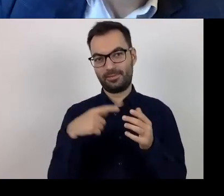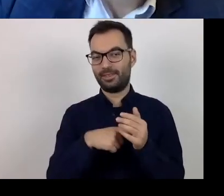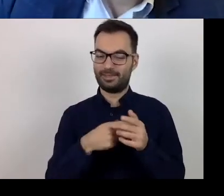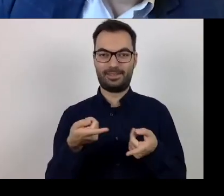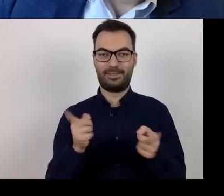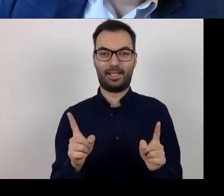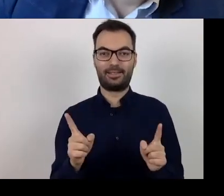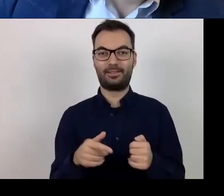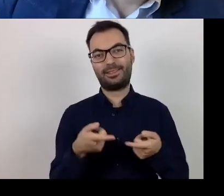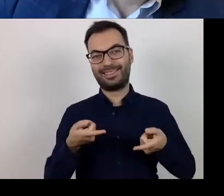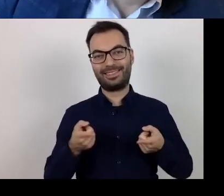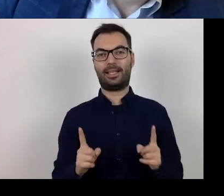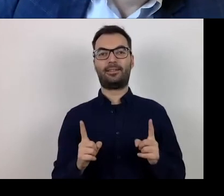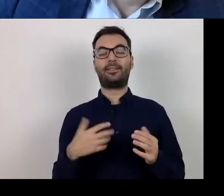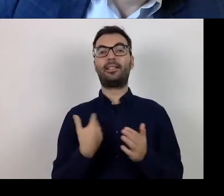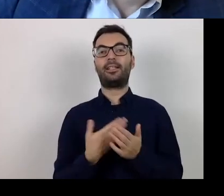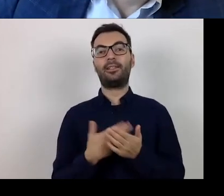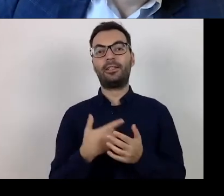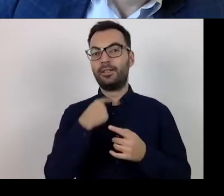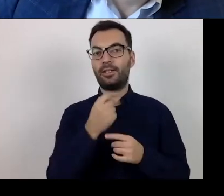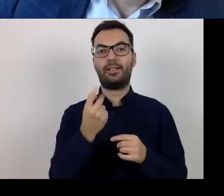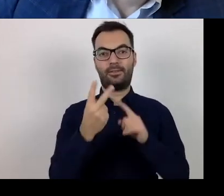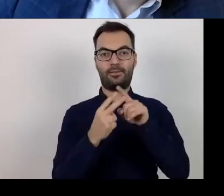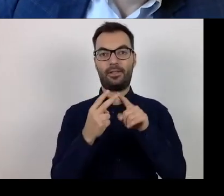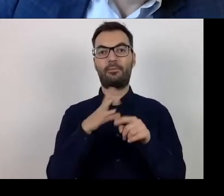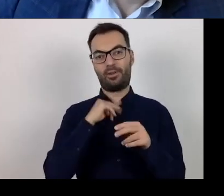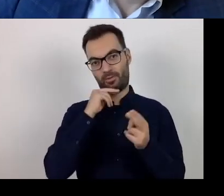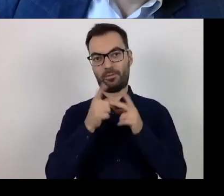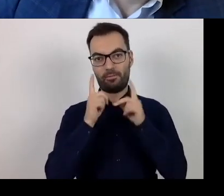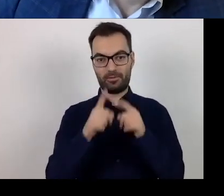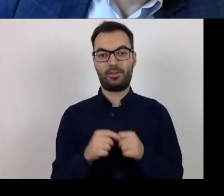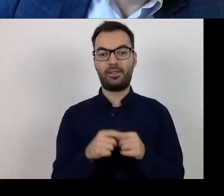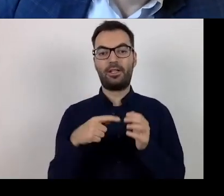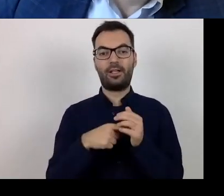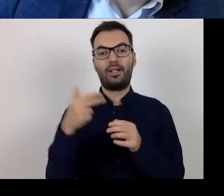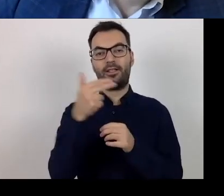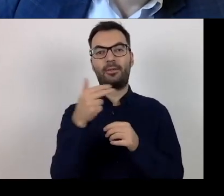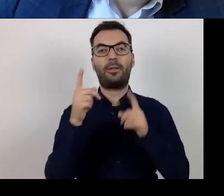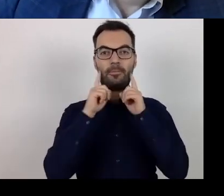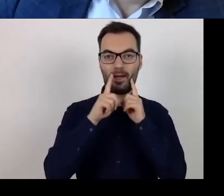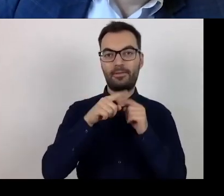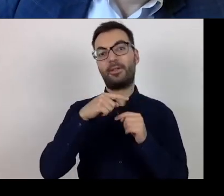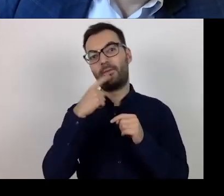I told you that two answers may be correct, too. In this question there is 'true' and 'false' answer.